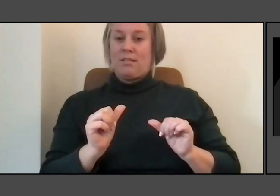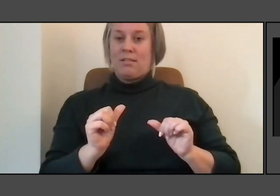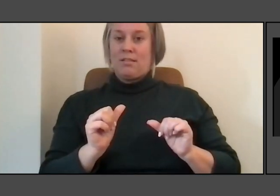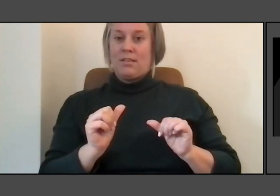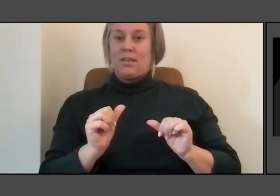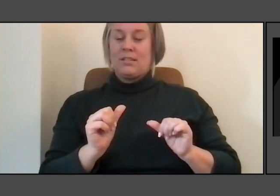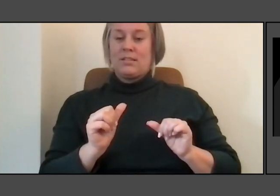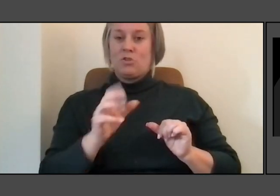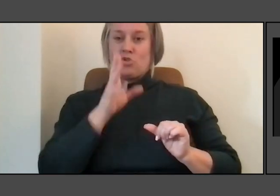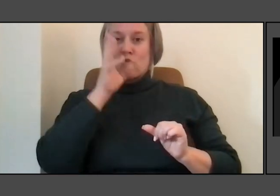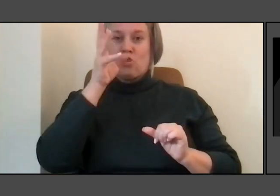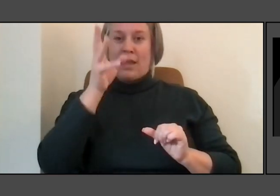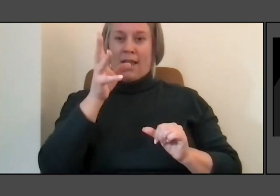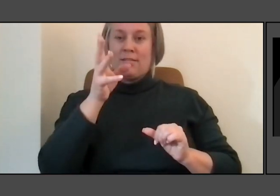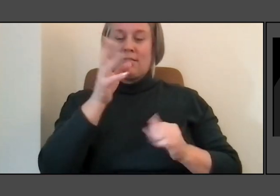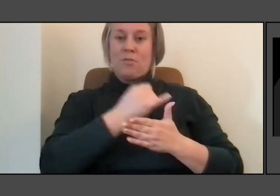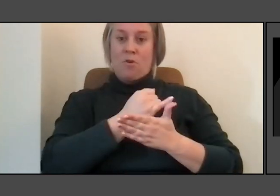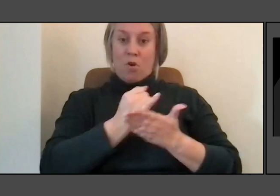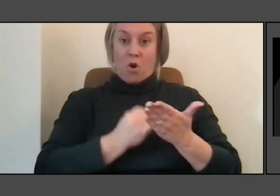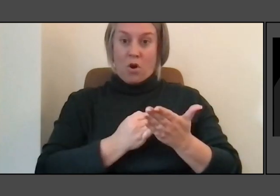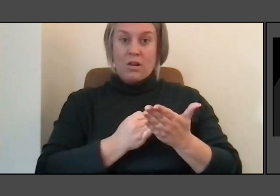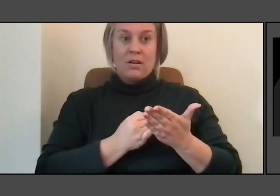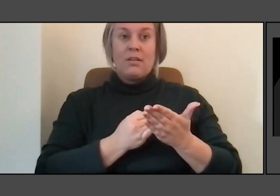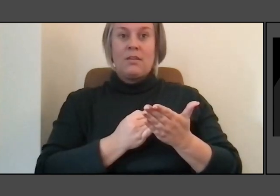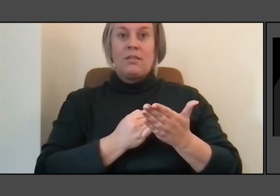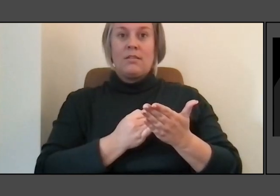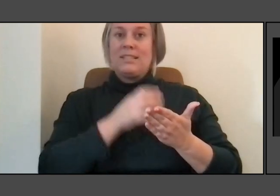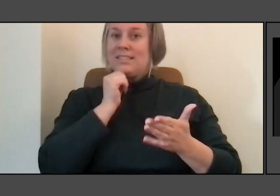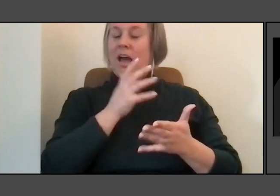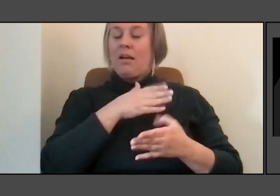that you actually help make the experience happen.